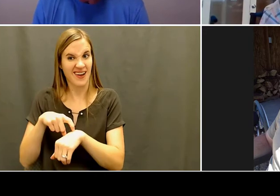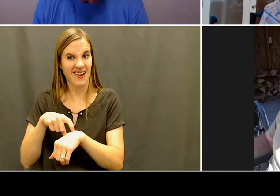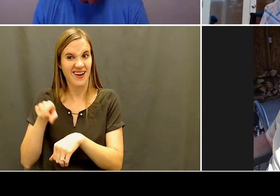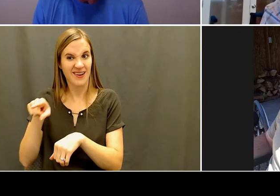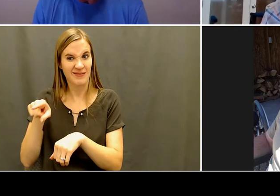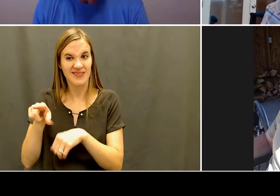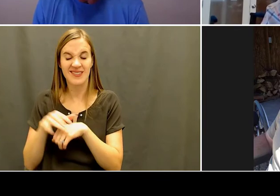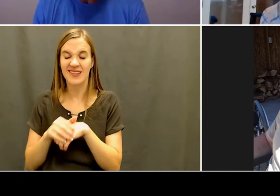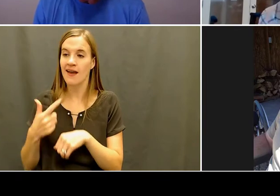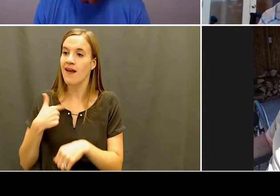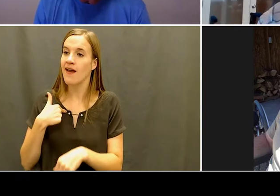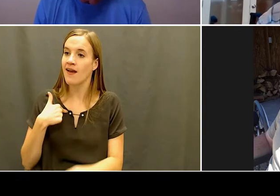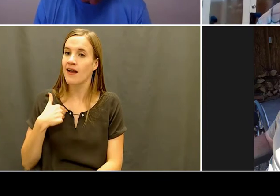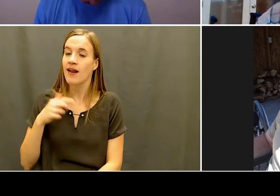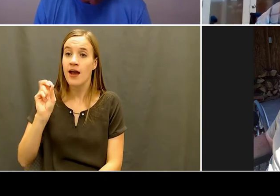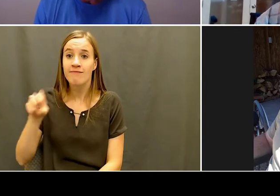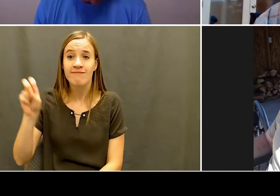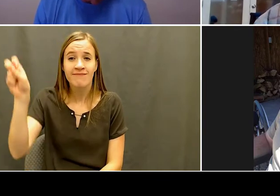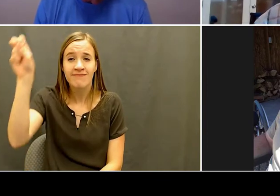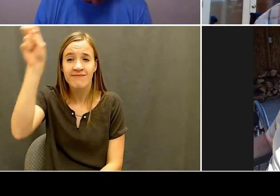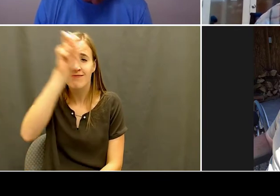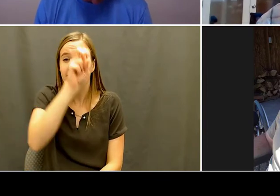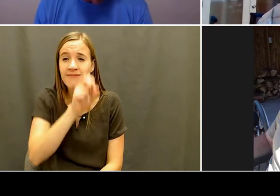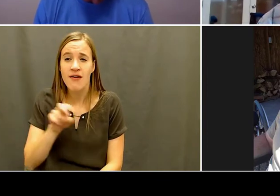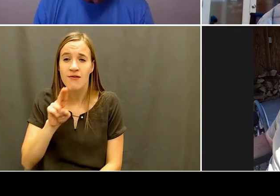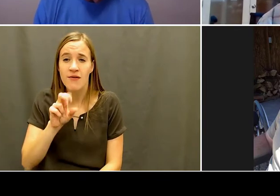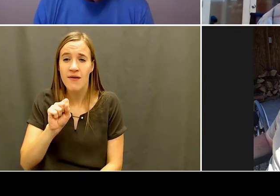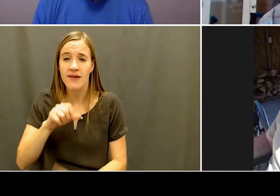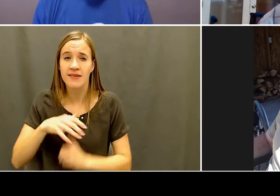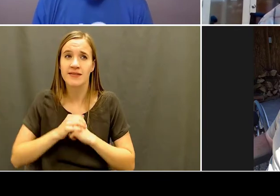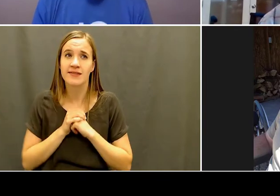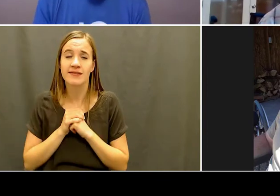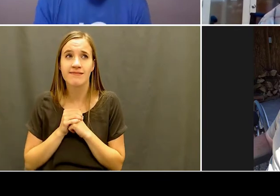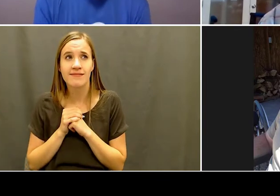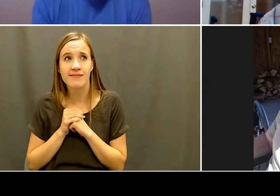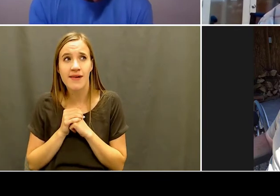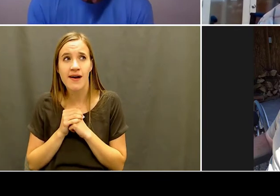let's see, I've won 18 gold medals set 15 National